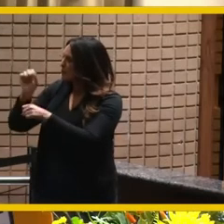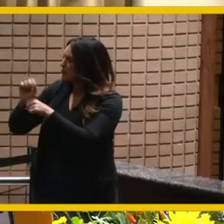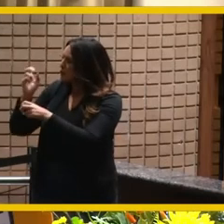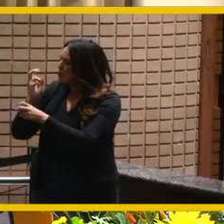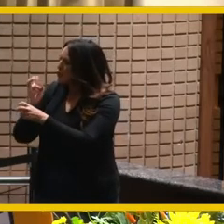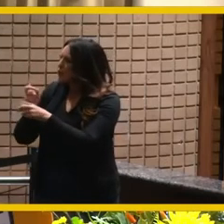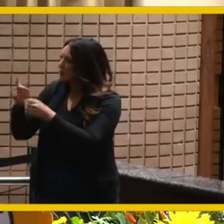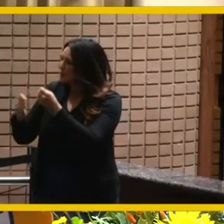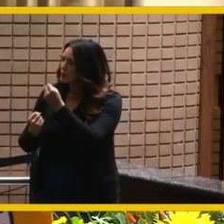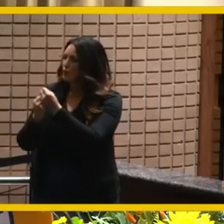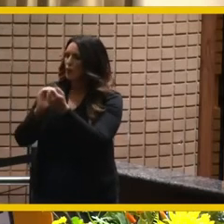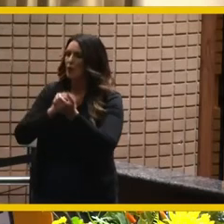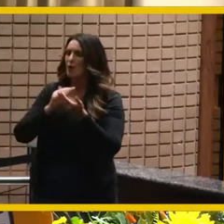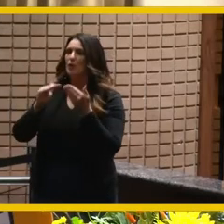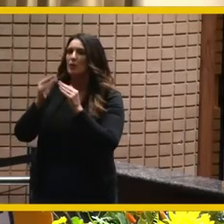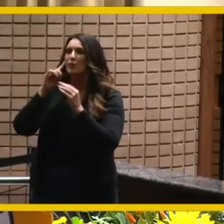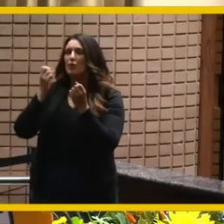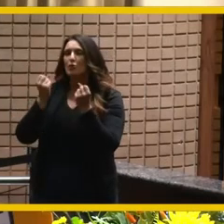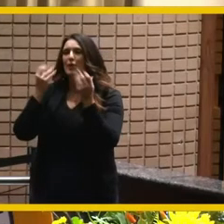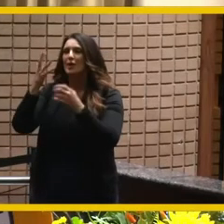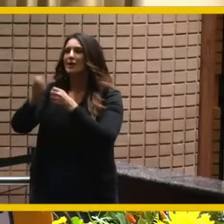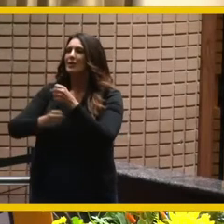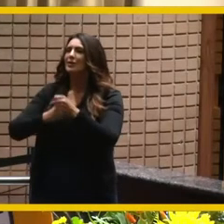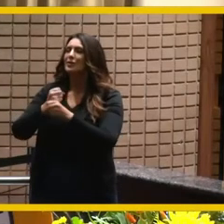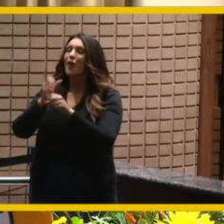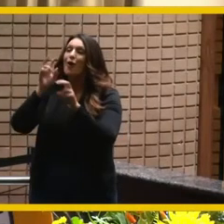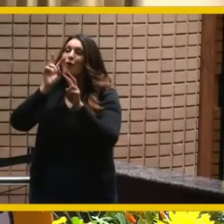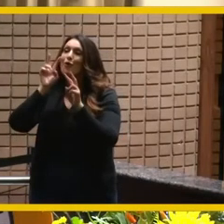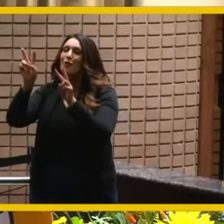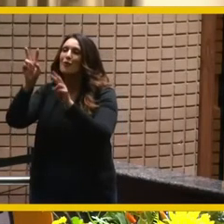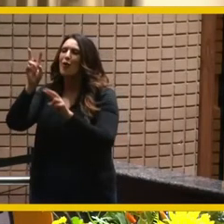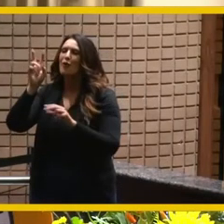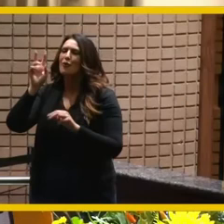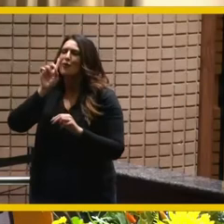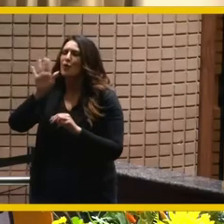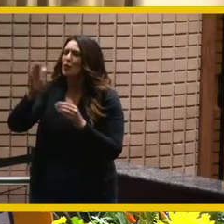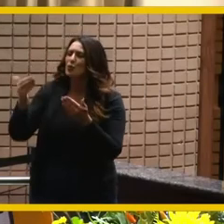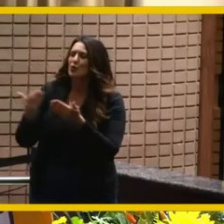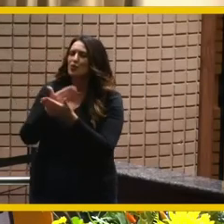all these years i look forward to the new adventures and pray your blessing on them as